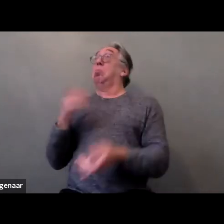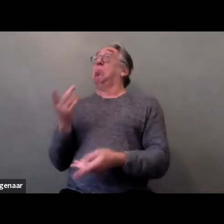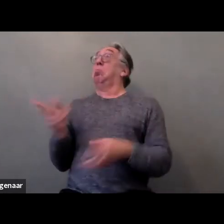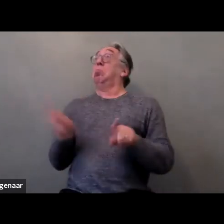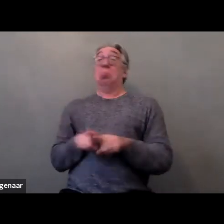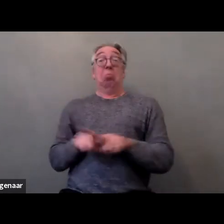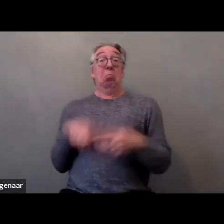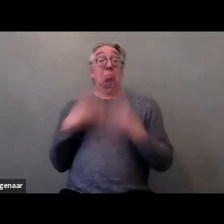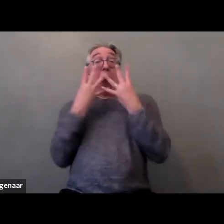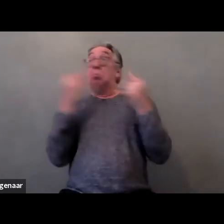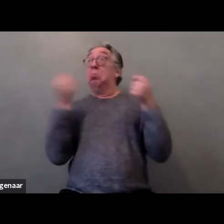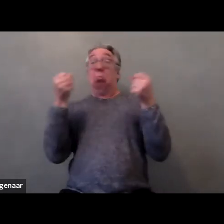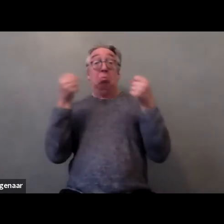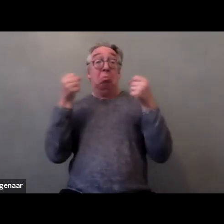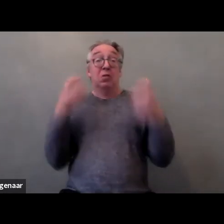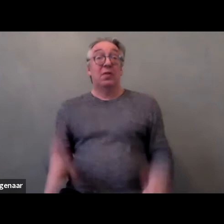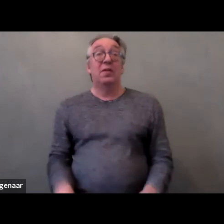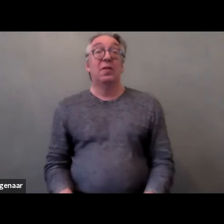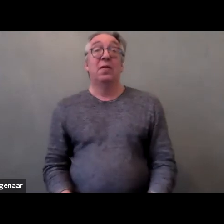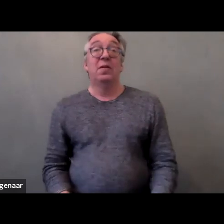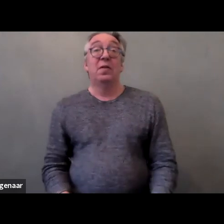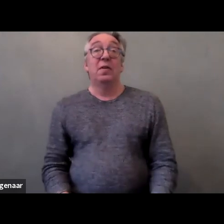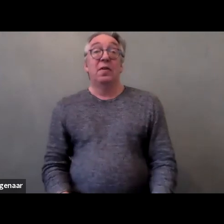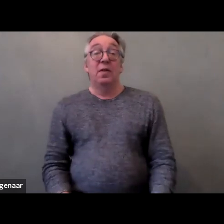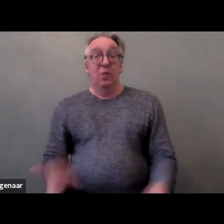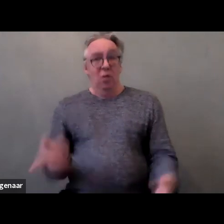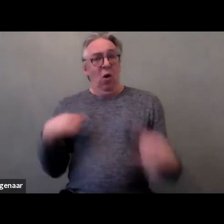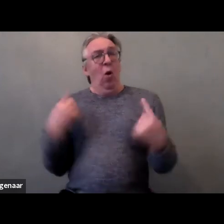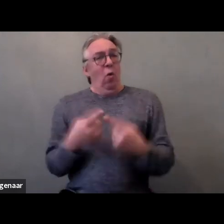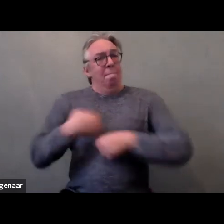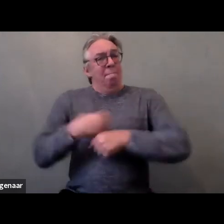We put these pictures on the table and used them to start a discussion.